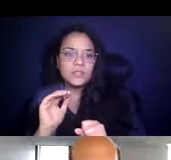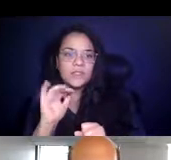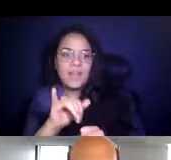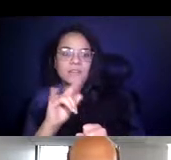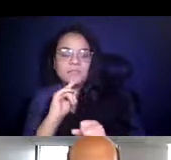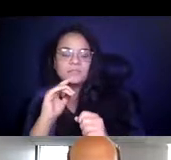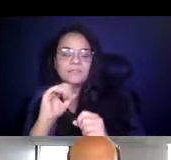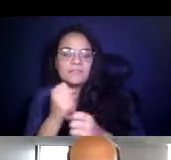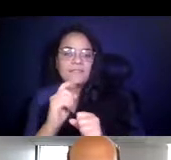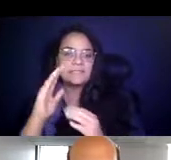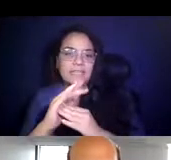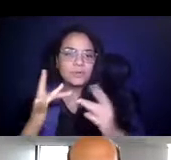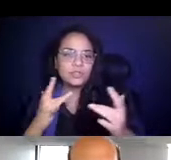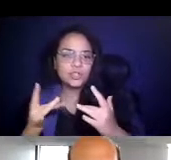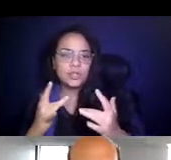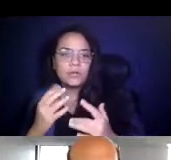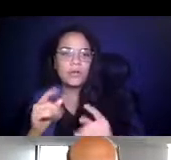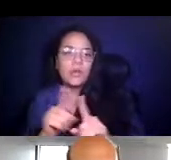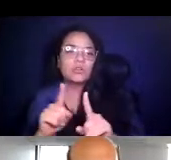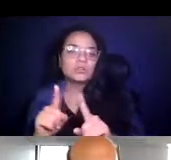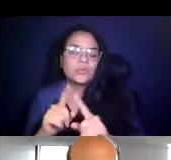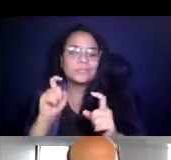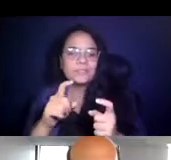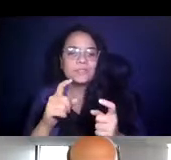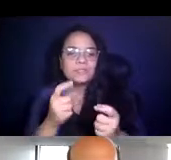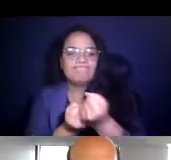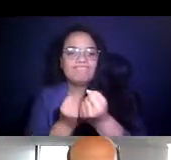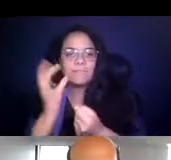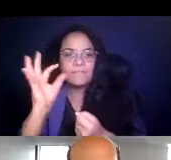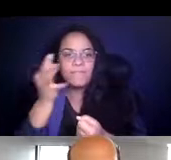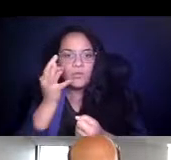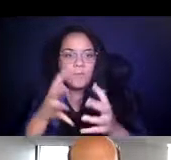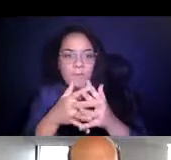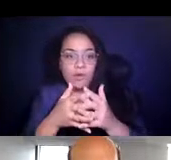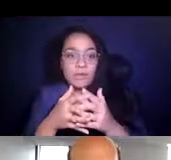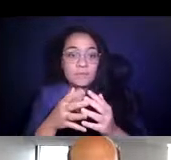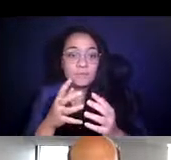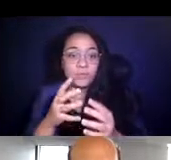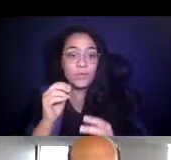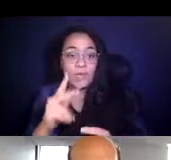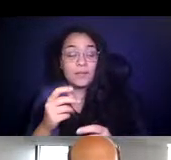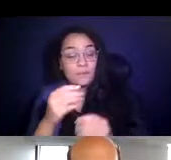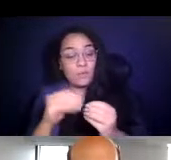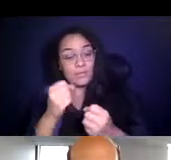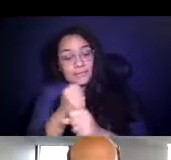alongside the responsibility we have to our fellow Americans. 14:57:52 We know the safer the system, the better the riders feel and the more likely they are to try transit.